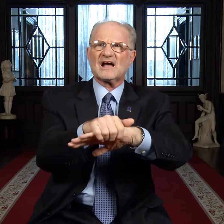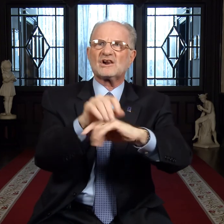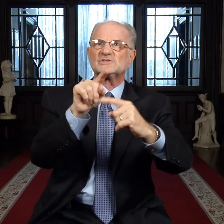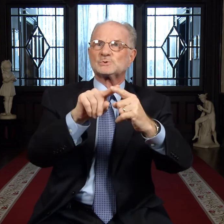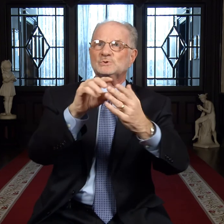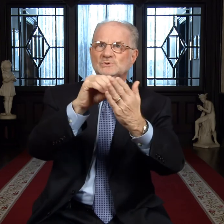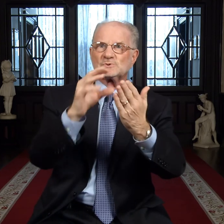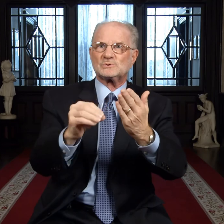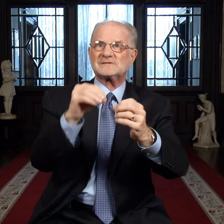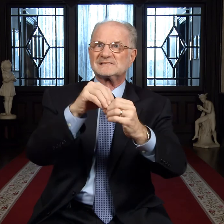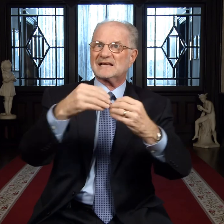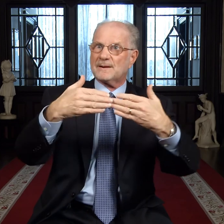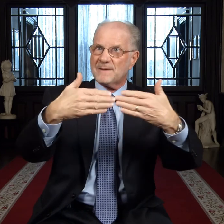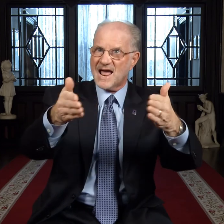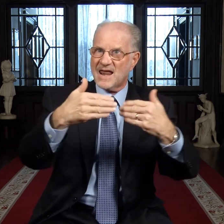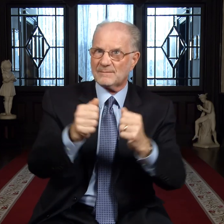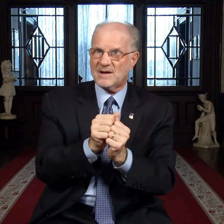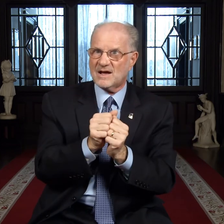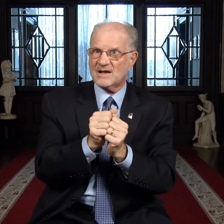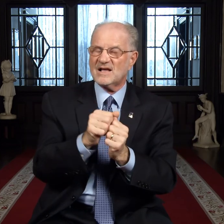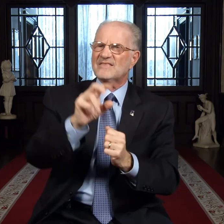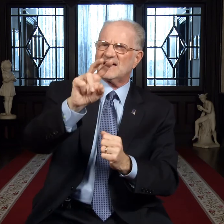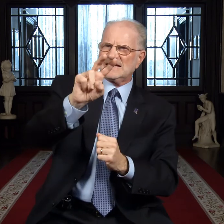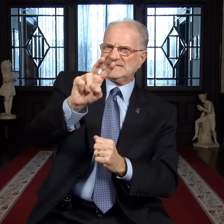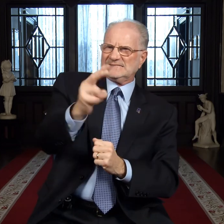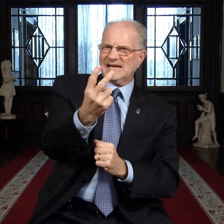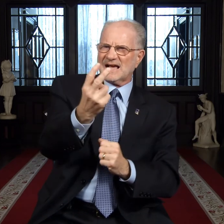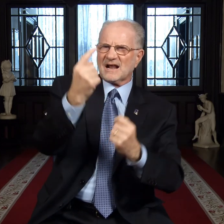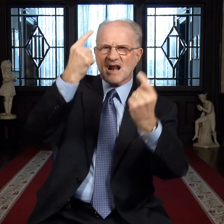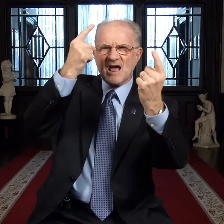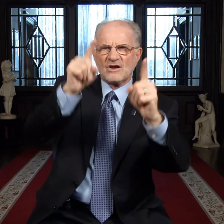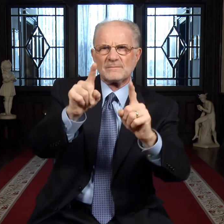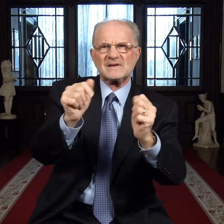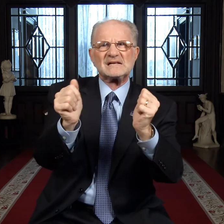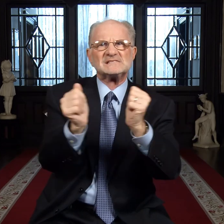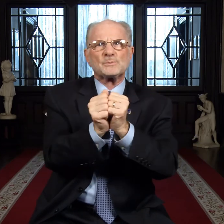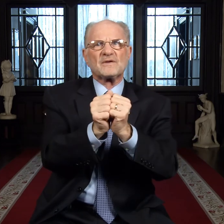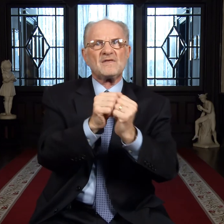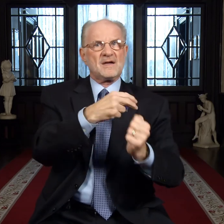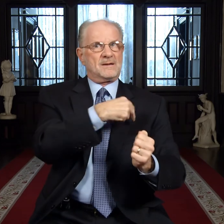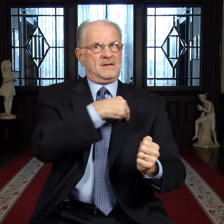to students in Panama. The second agreement is with